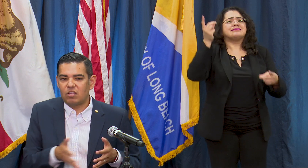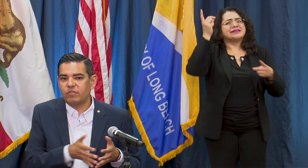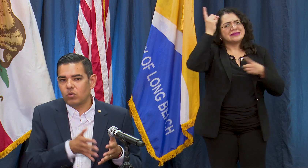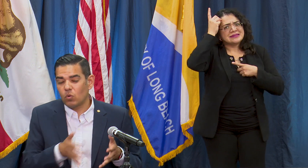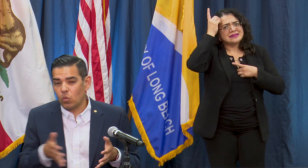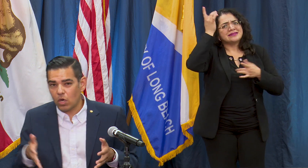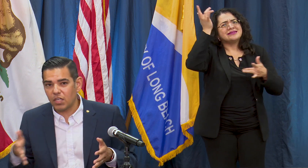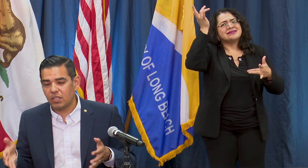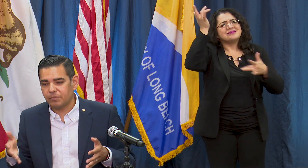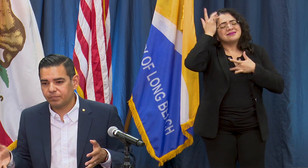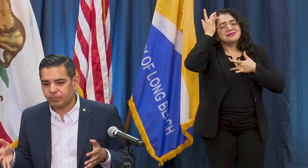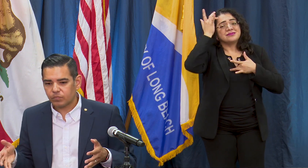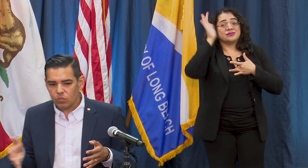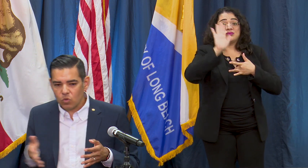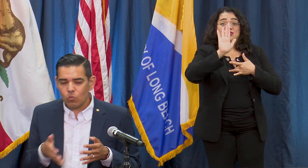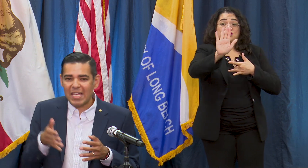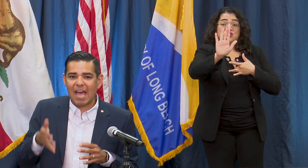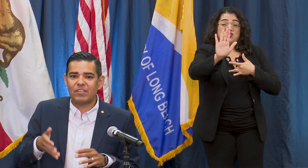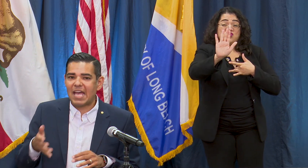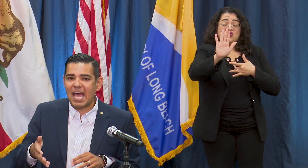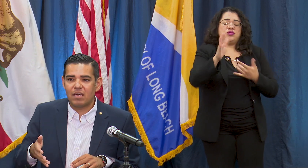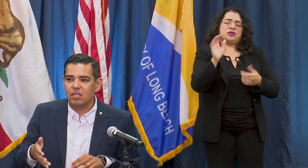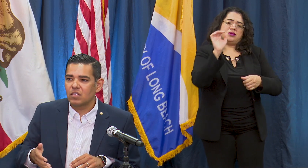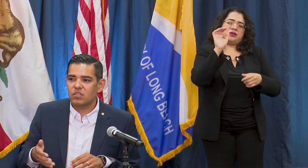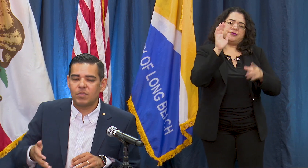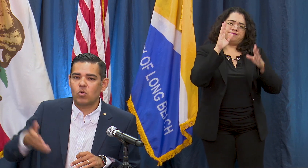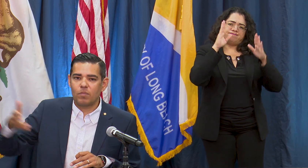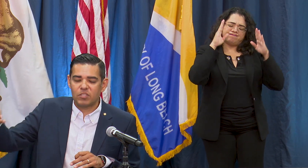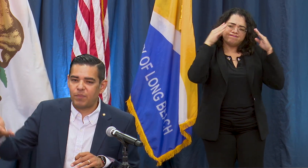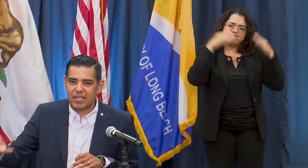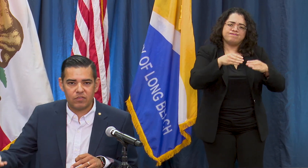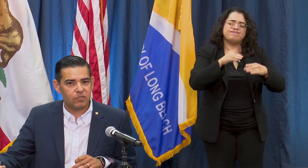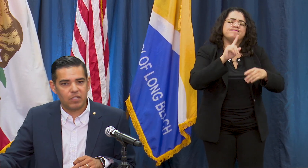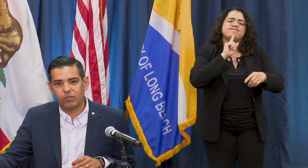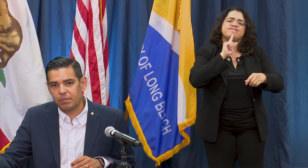of your work we haven't had some enormous spike in the City of Long Beach